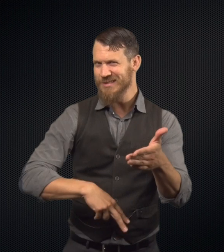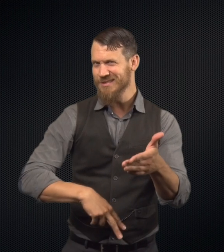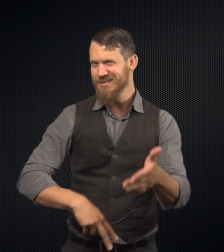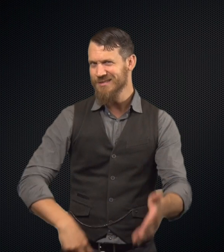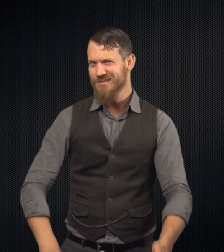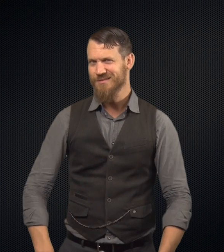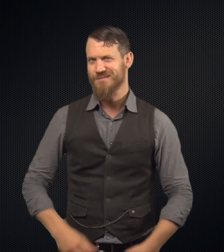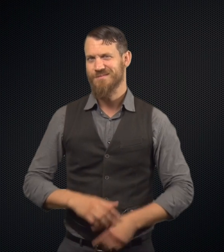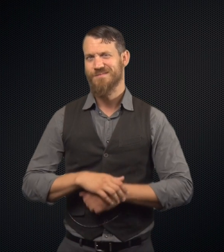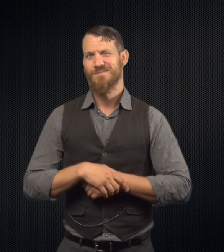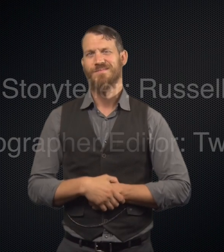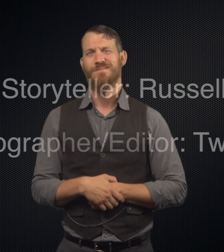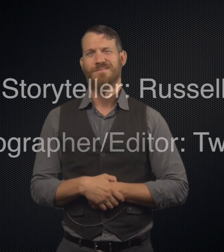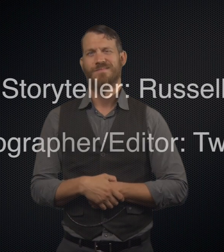Are you curious? Go ahead and read.